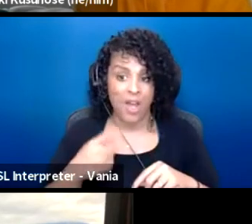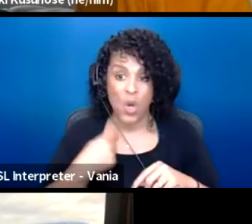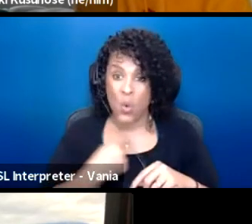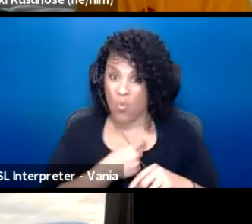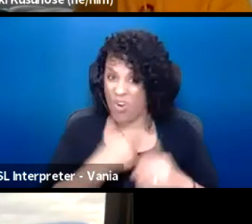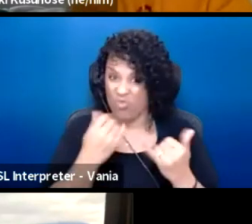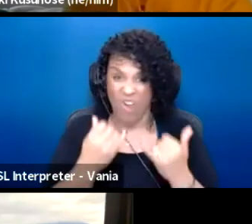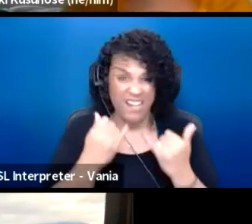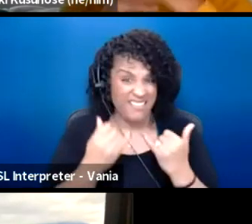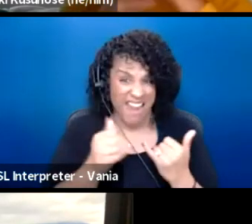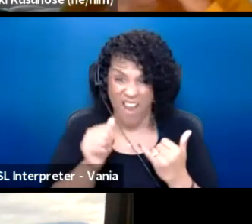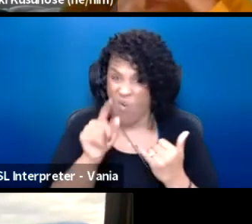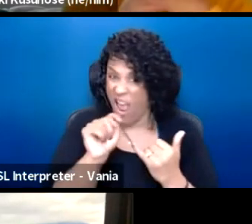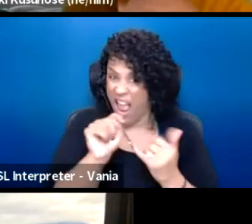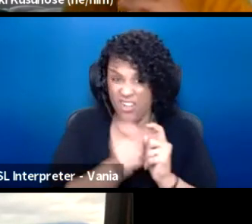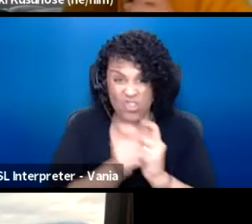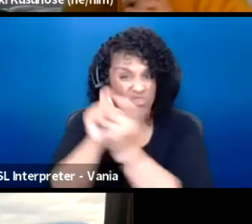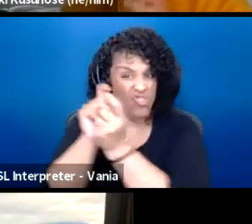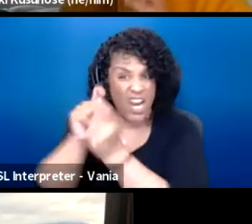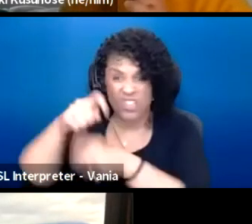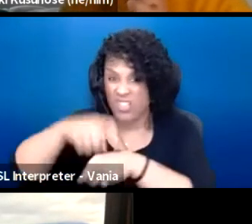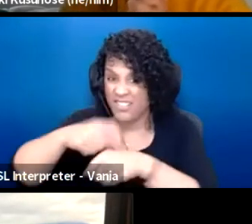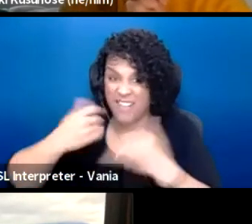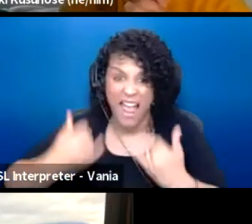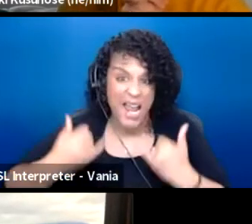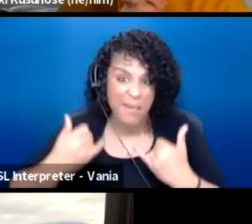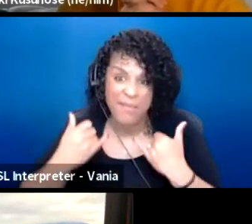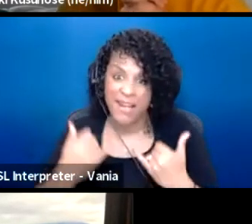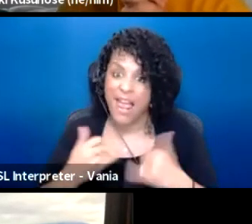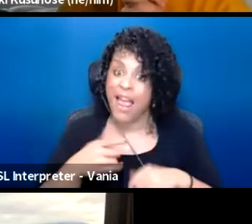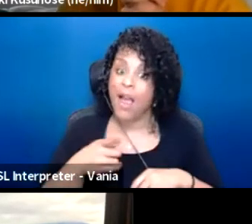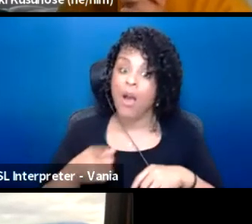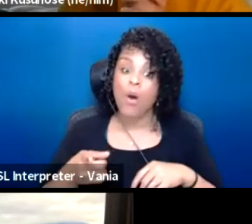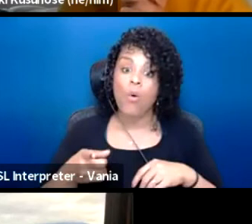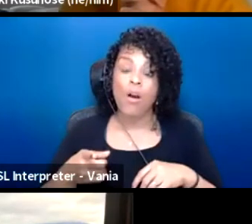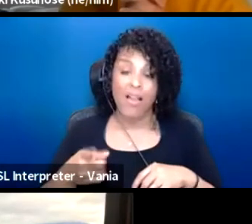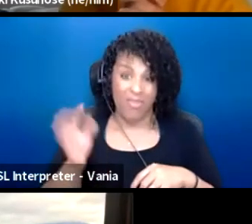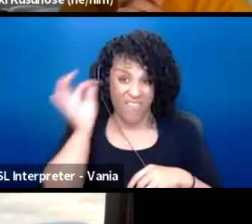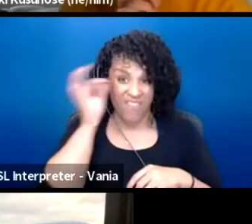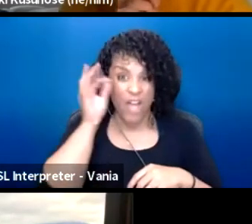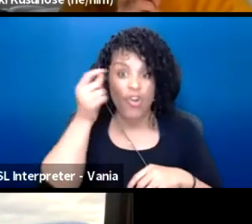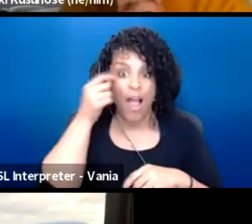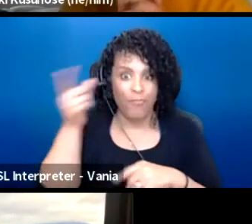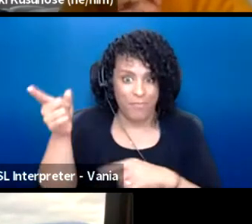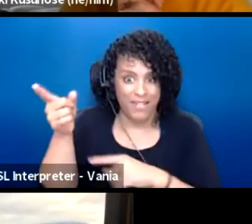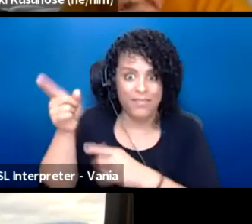we're at a precipice. Again, we have to look to the federal government 'cause they print money. And therefore we gotta make sure that the people